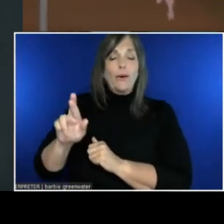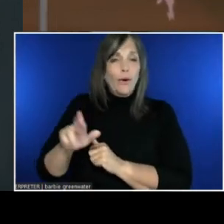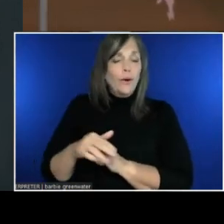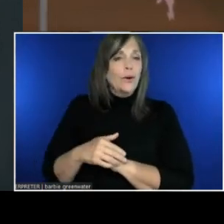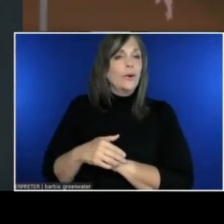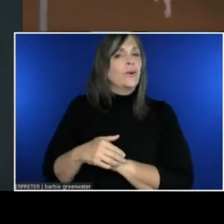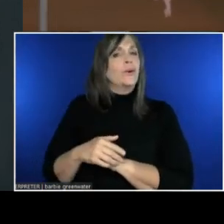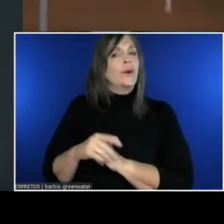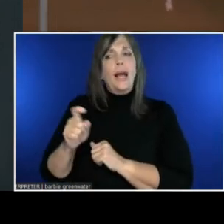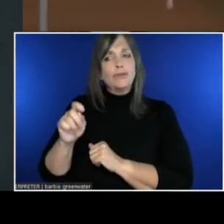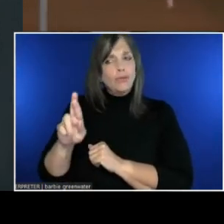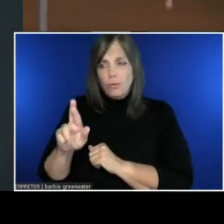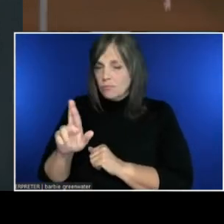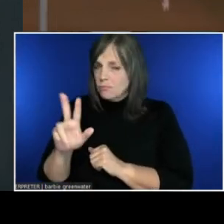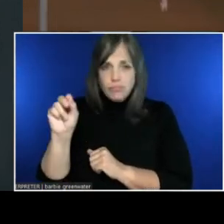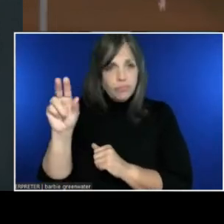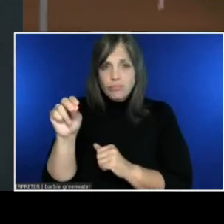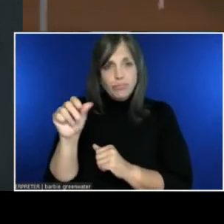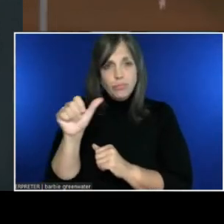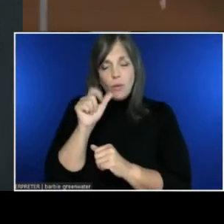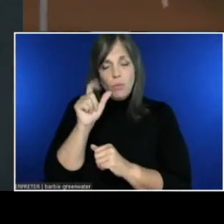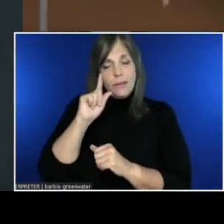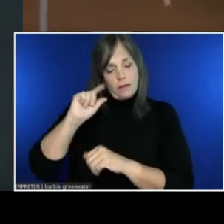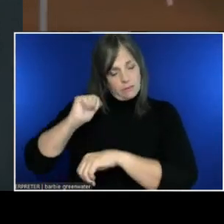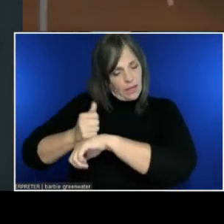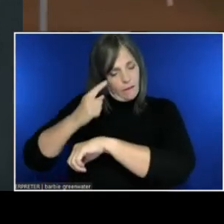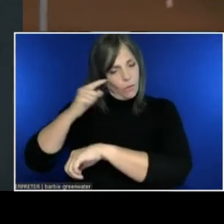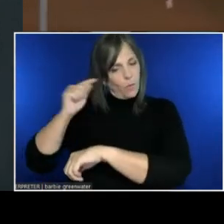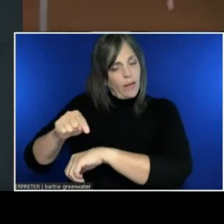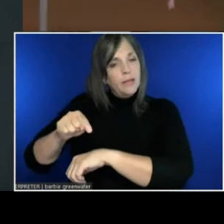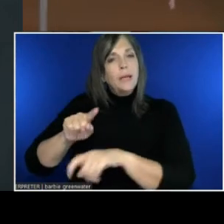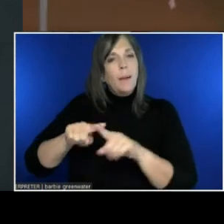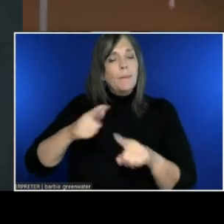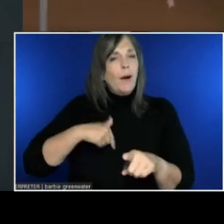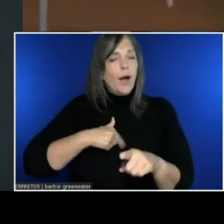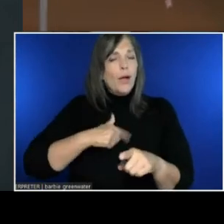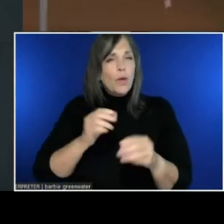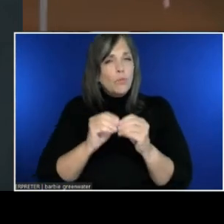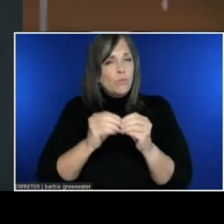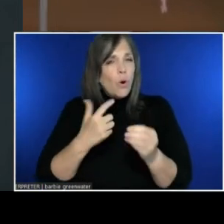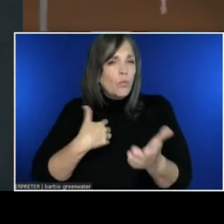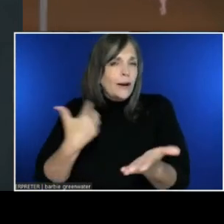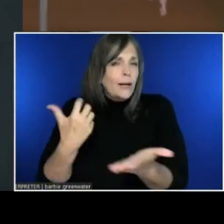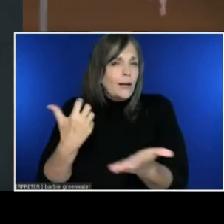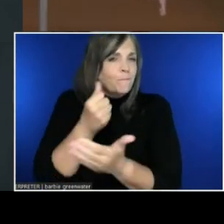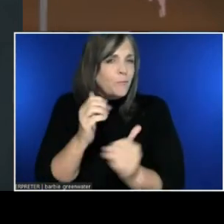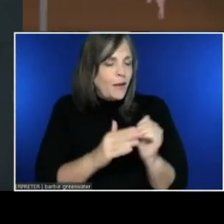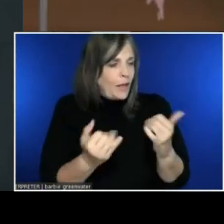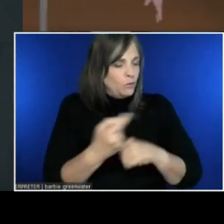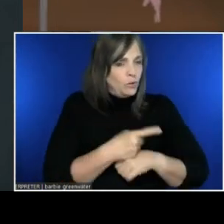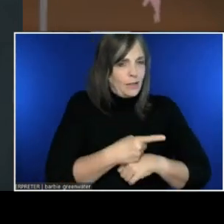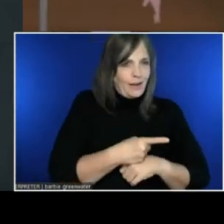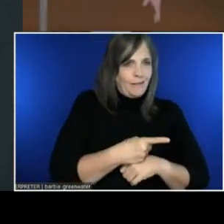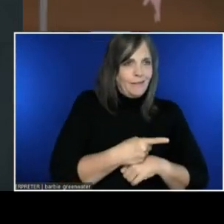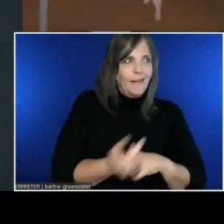But I think it has a lot more to offer us than we're using it for today. Again, the title of my talk: Captions and Beyond.